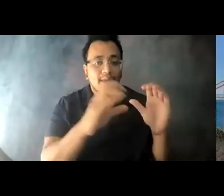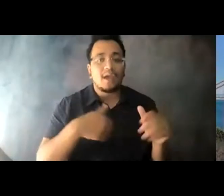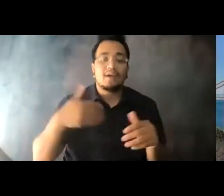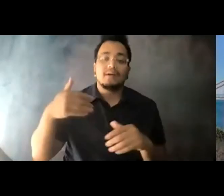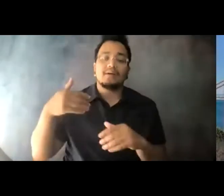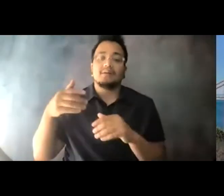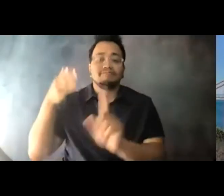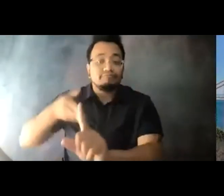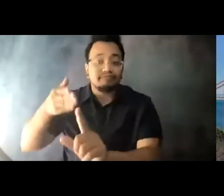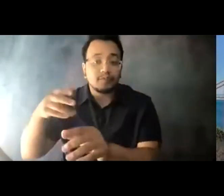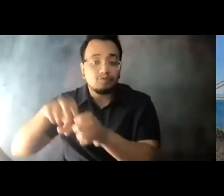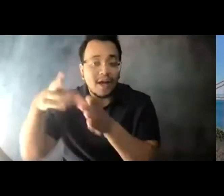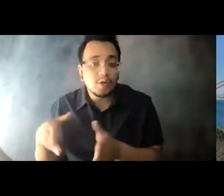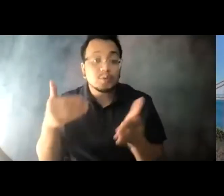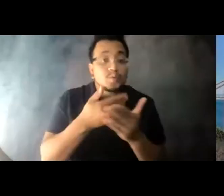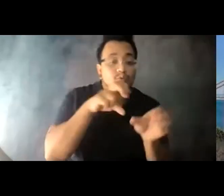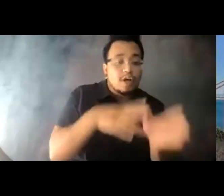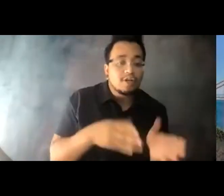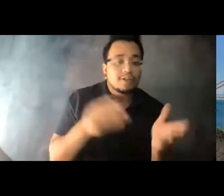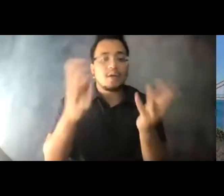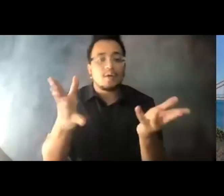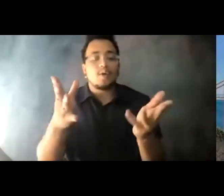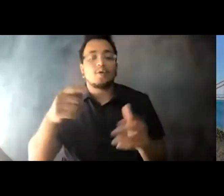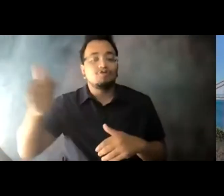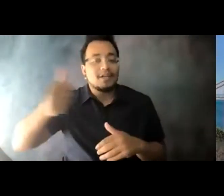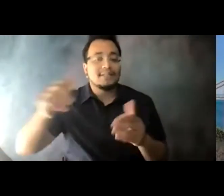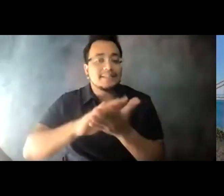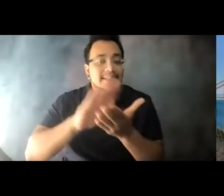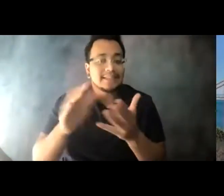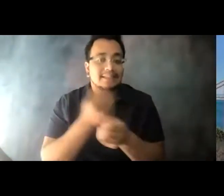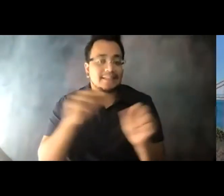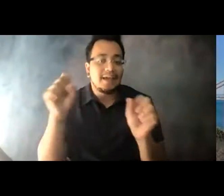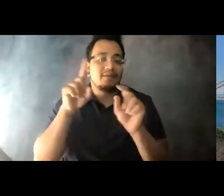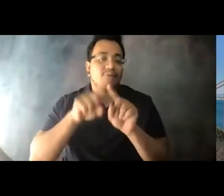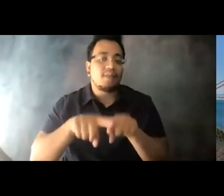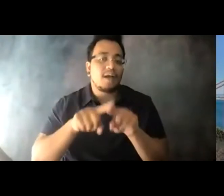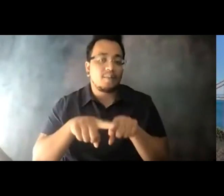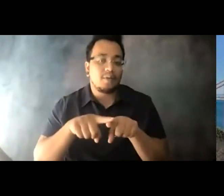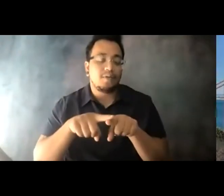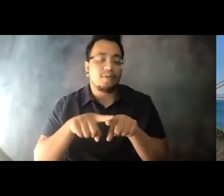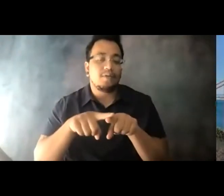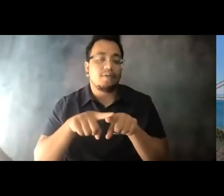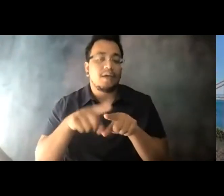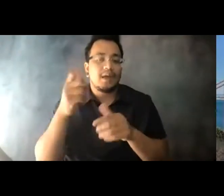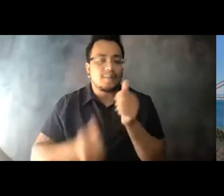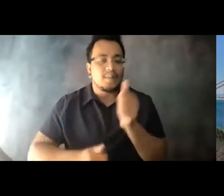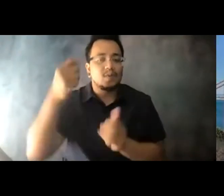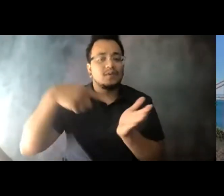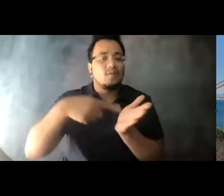14:08:38 yet riders, that transit is clean, safe, reliable, and typically, the most affordable way to get around.